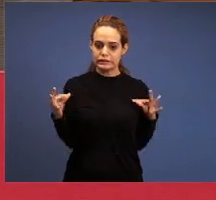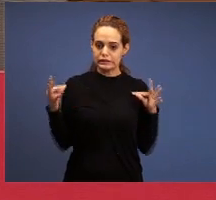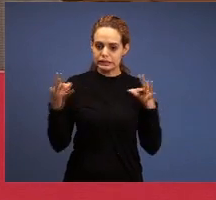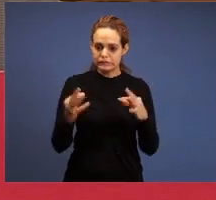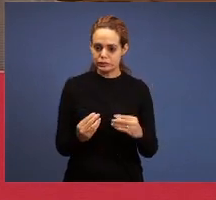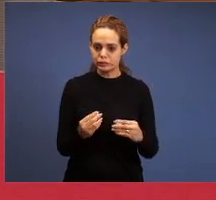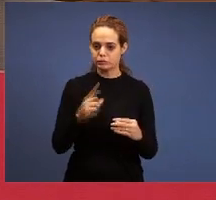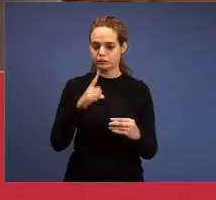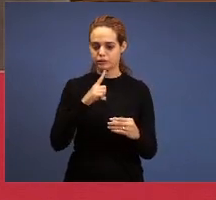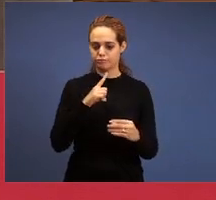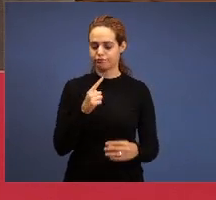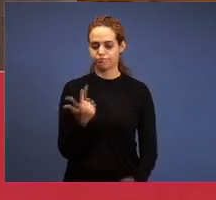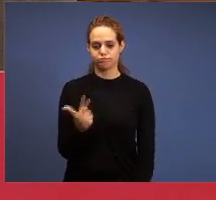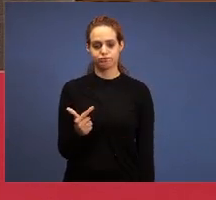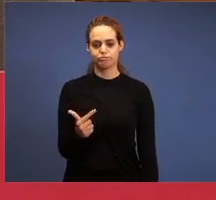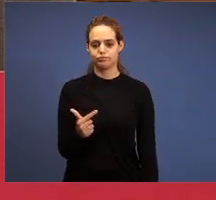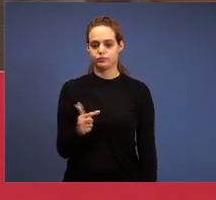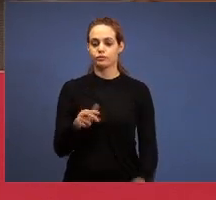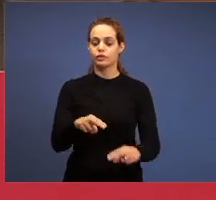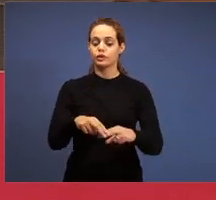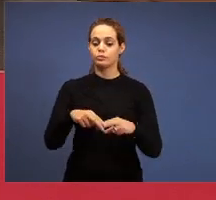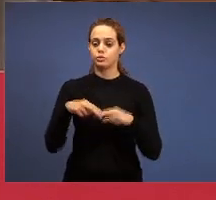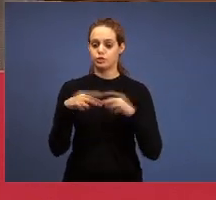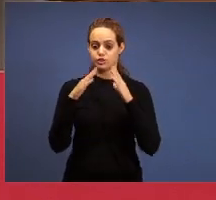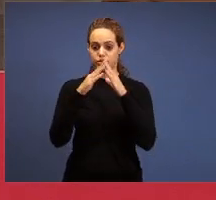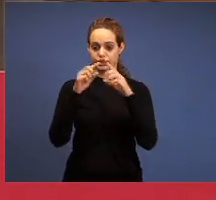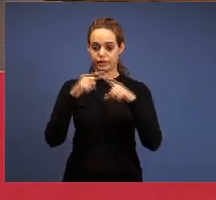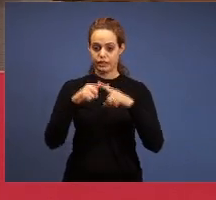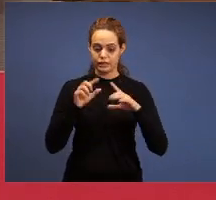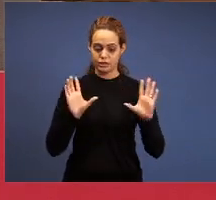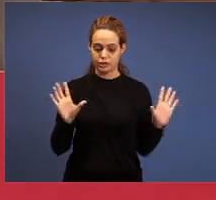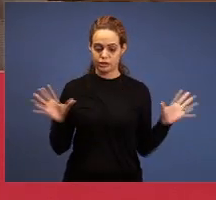get together, everyone has to have this